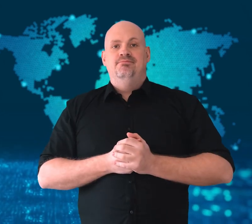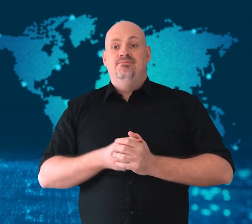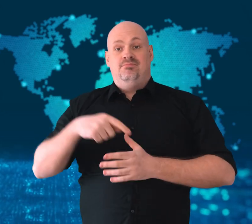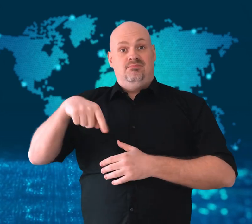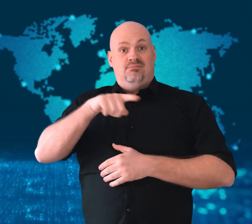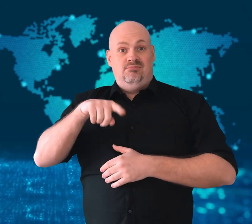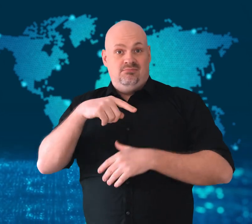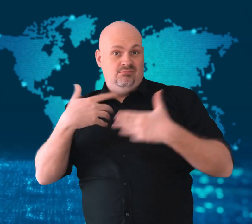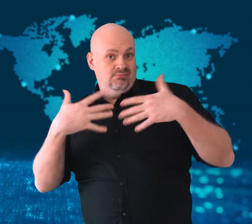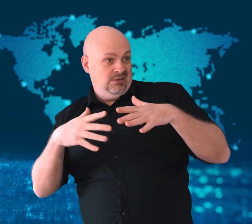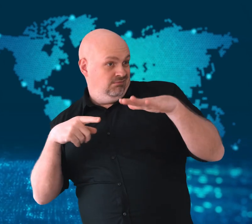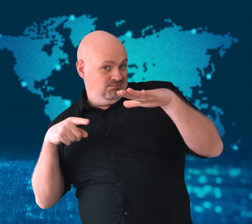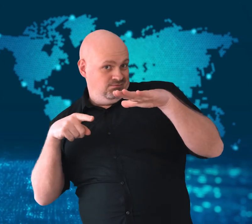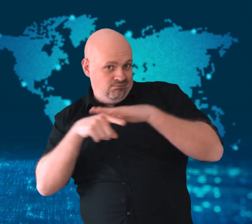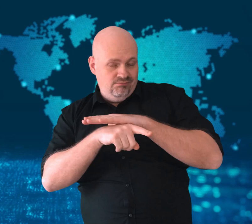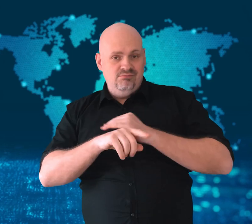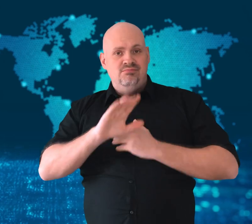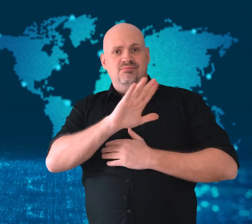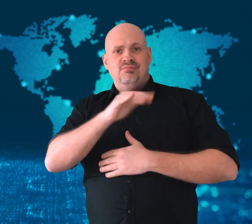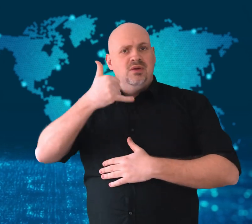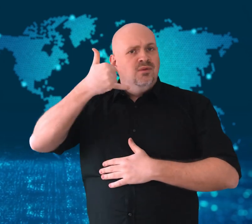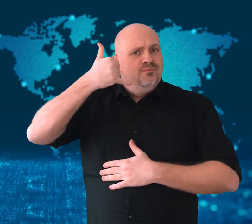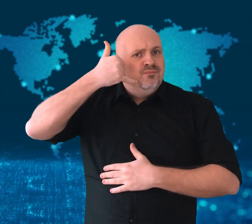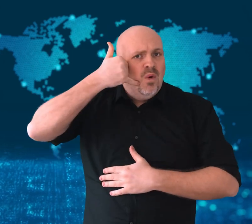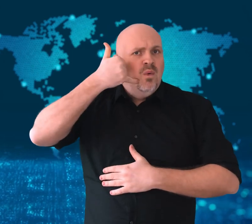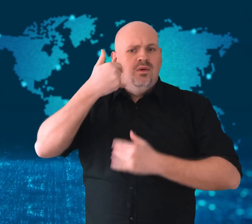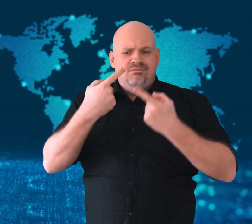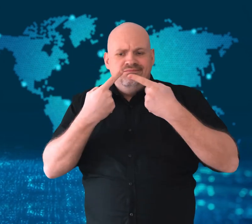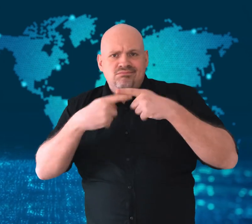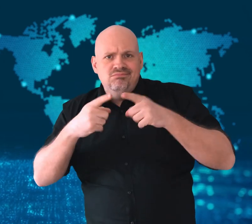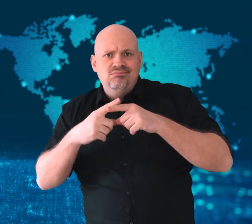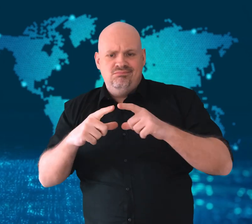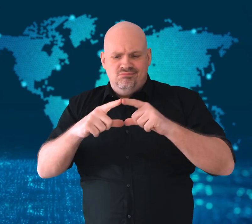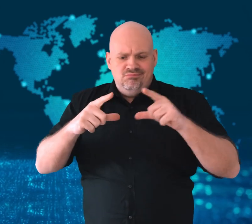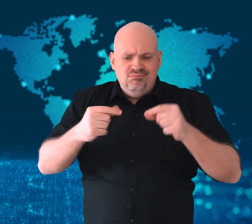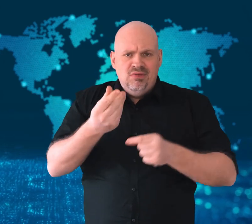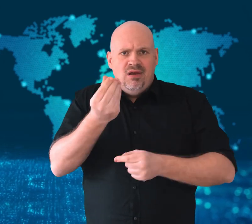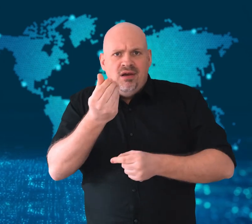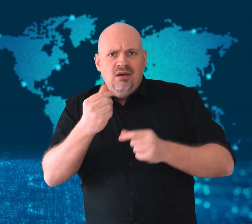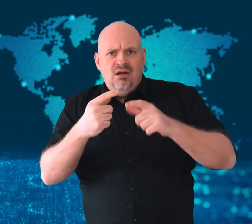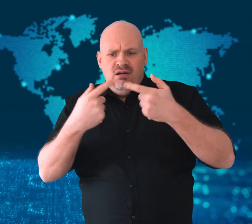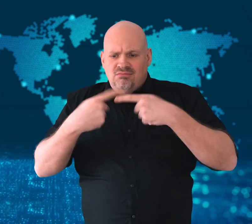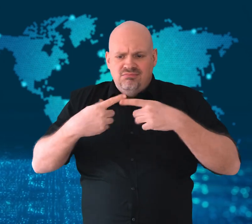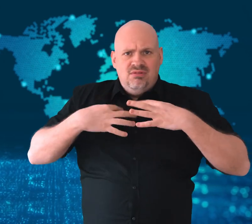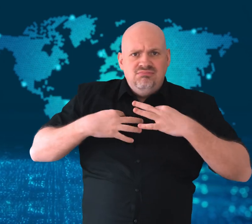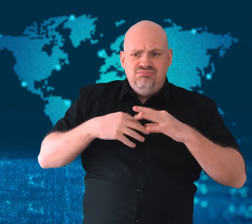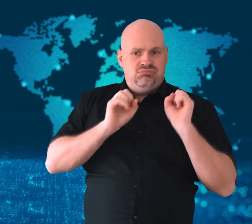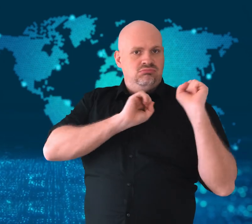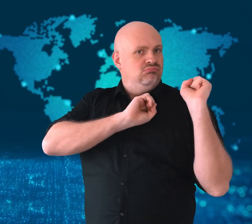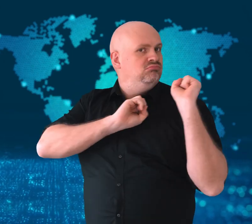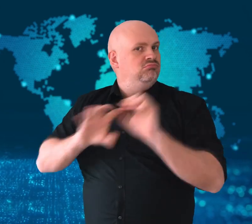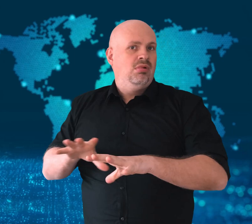The escaped airline workers have left their belongings and cell